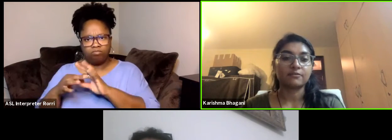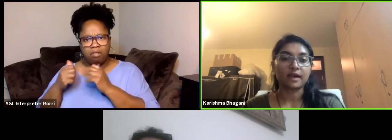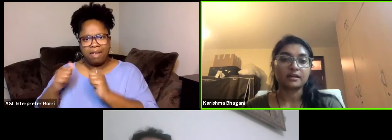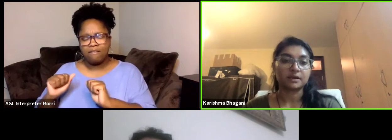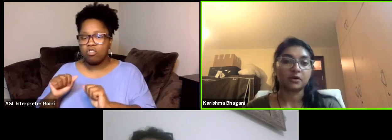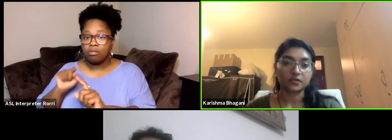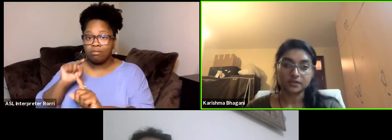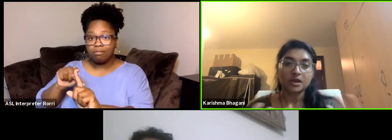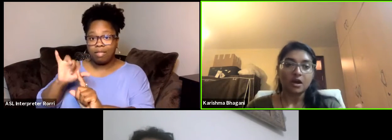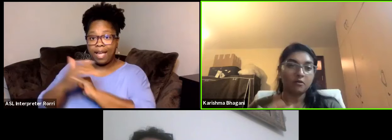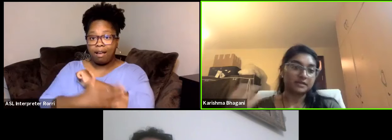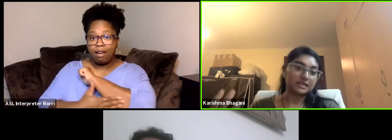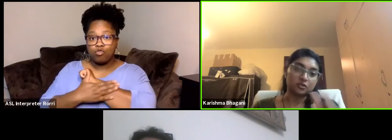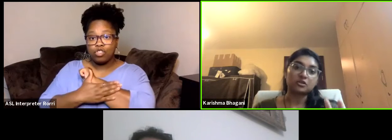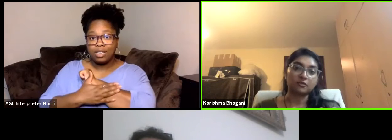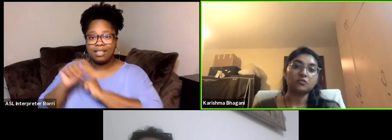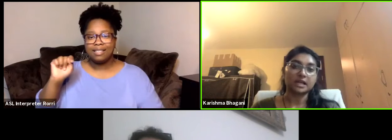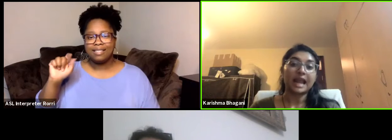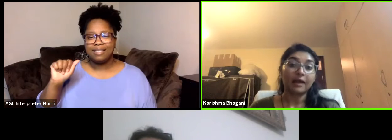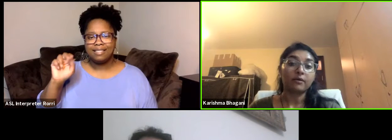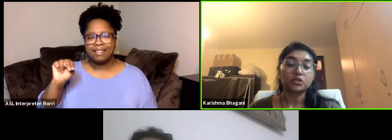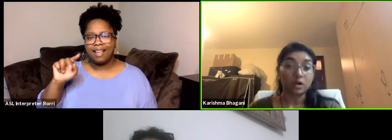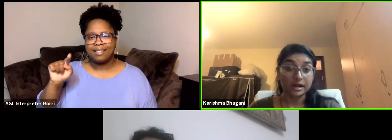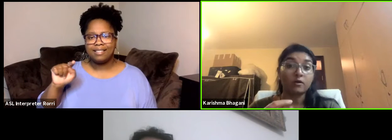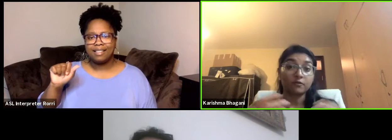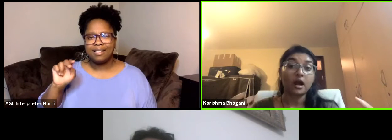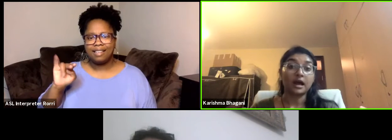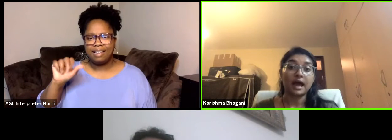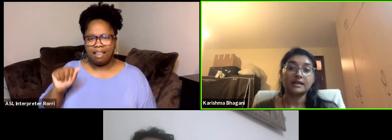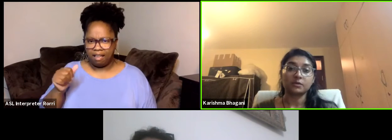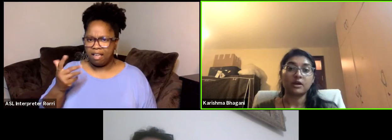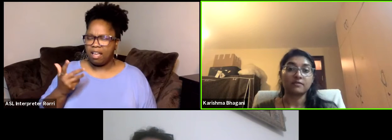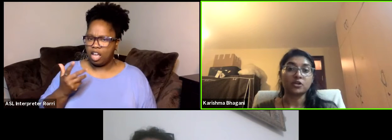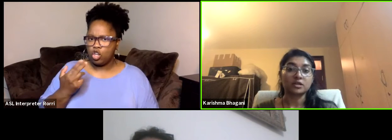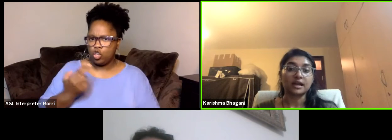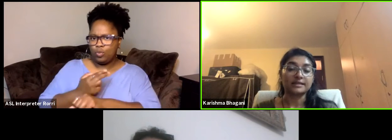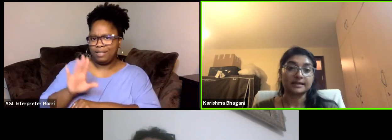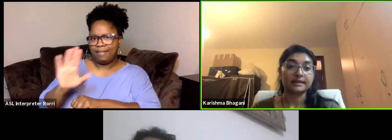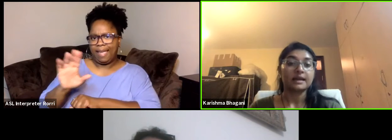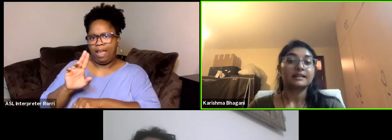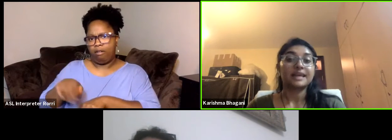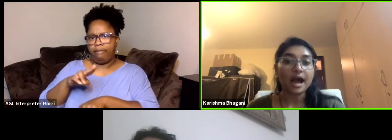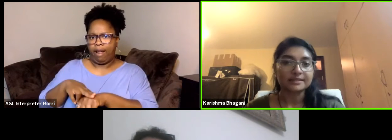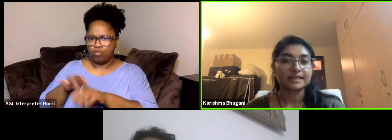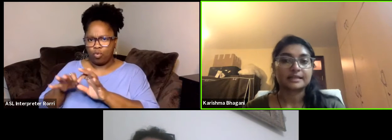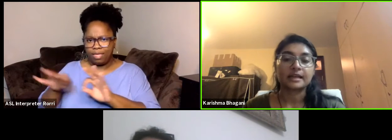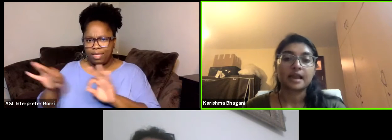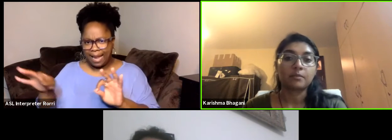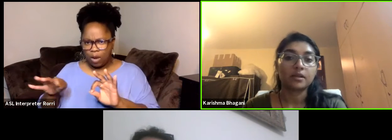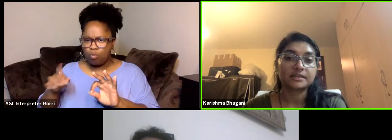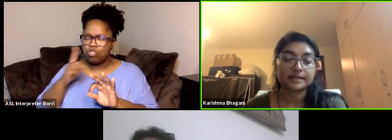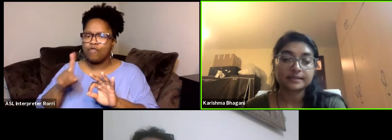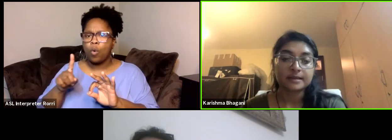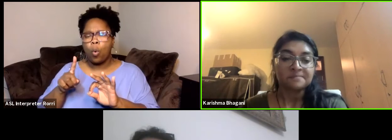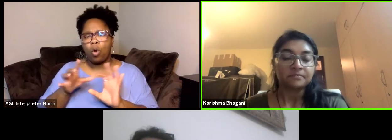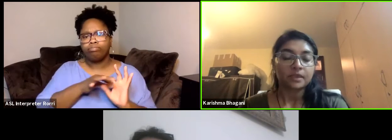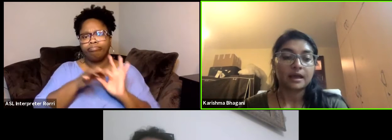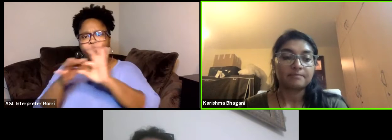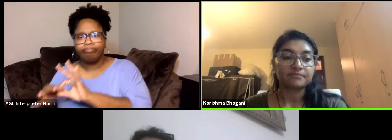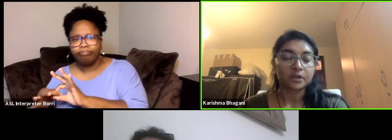for that because of its history of using language or lingua franca as a way of nationalizing, the arts and politics.